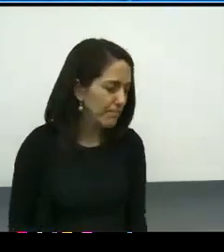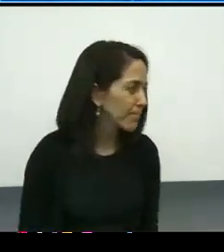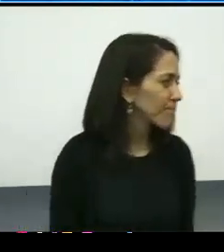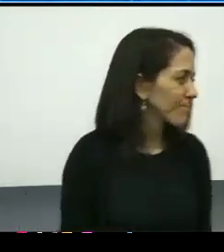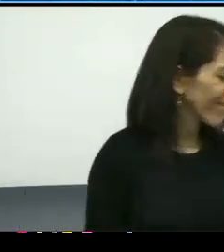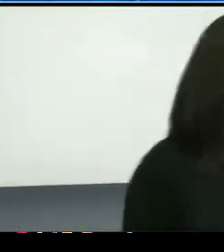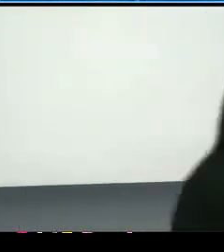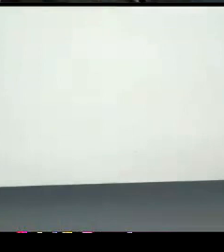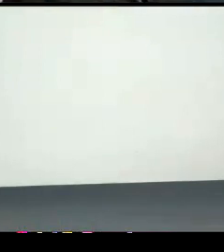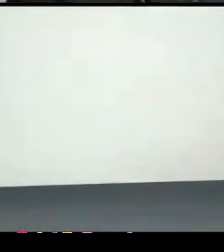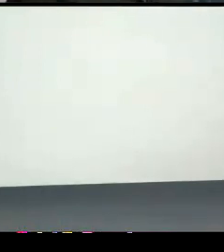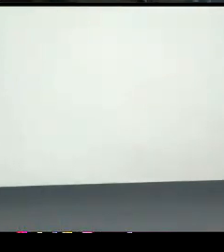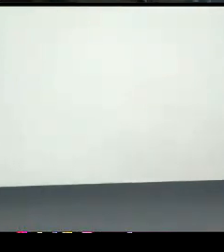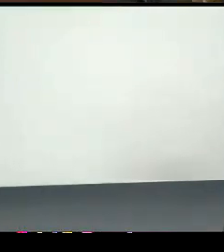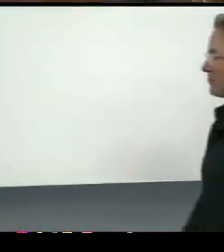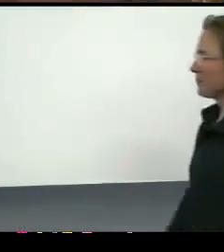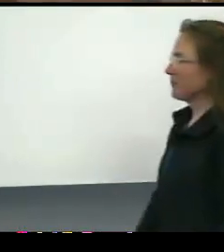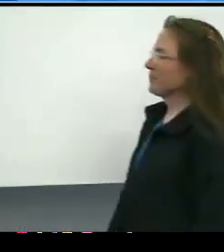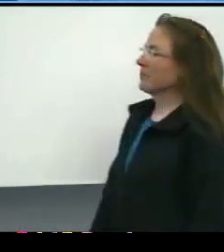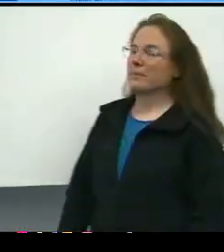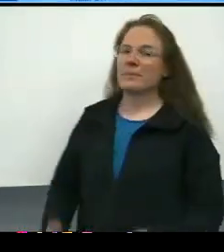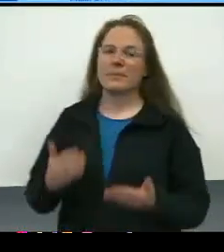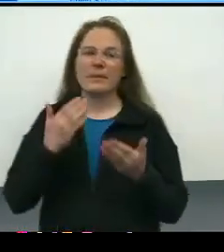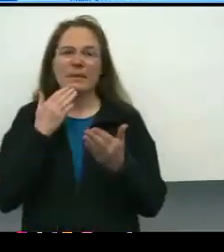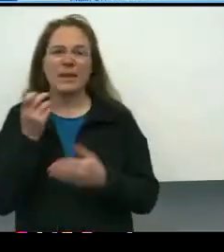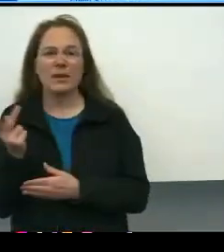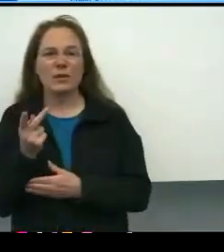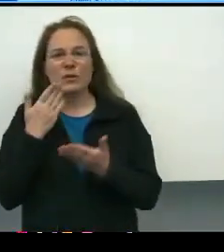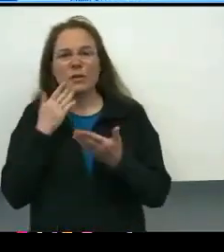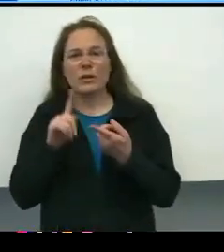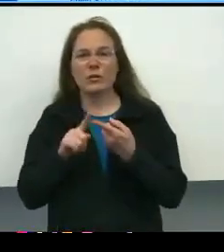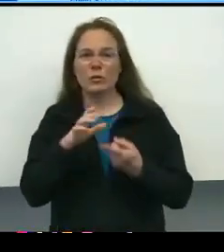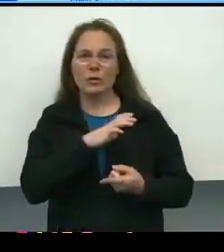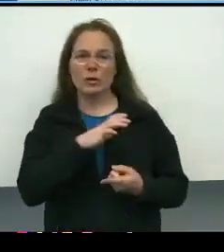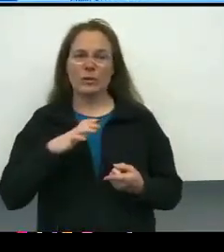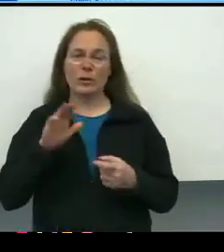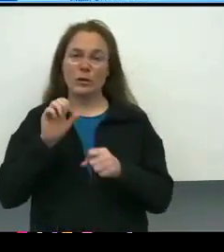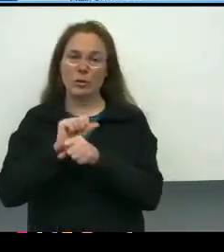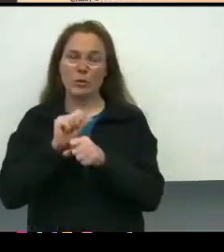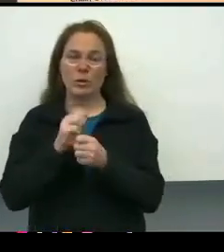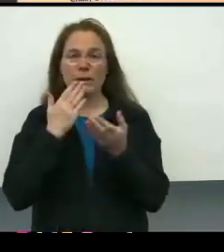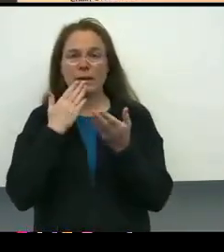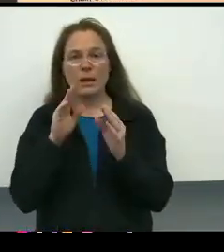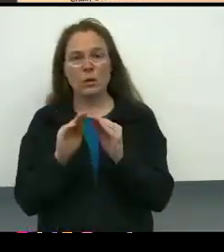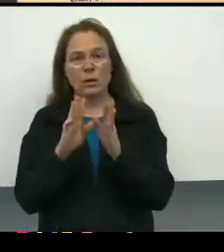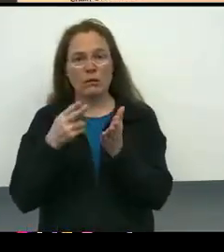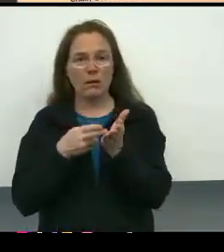Thank you both and to the committee for the work, we appreciate the transparency and the inclusiveness